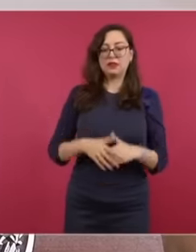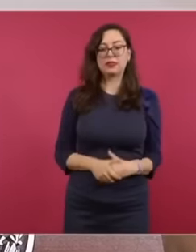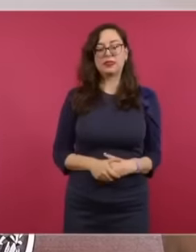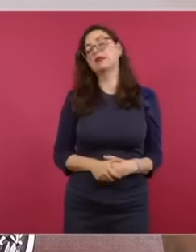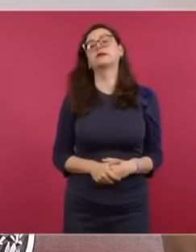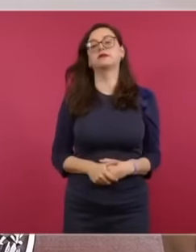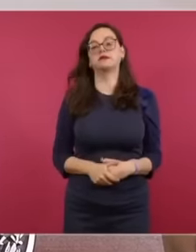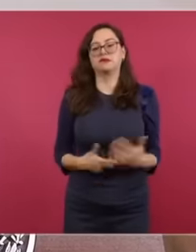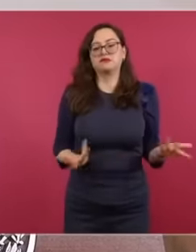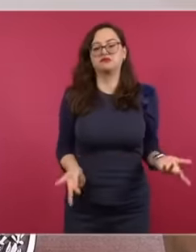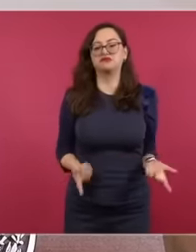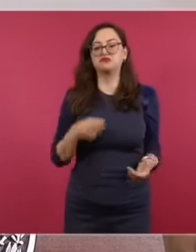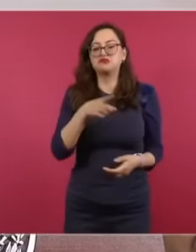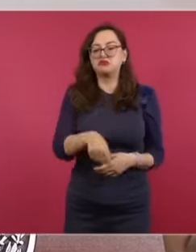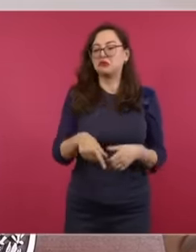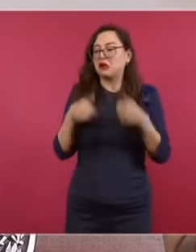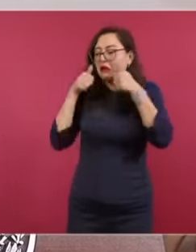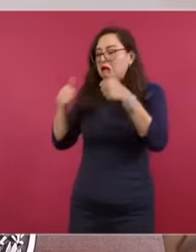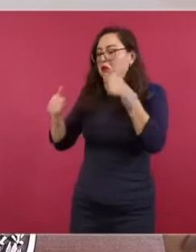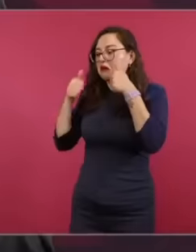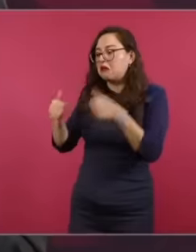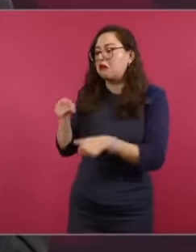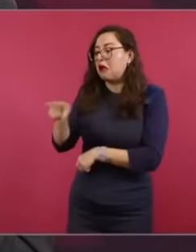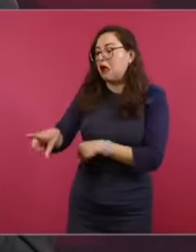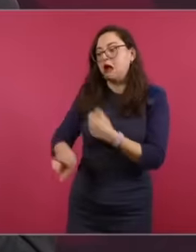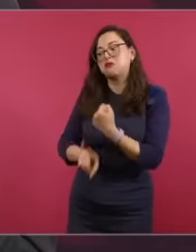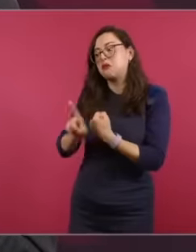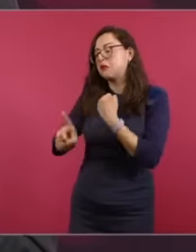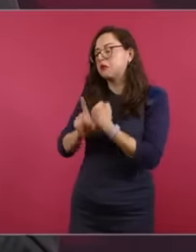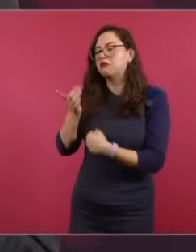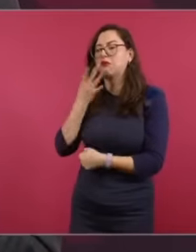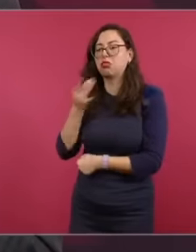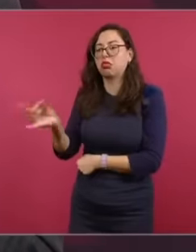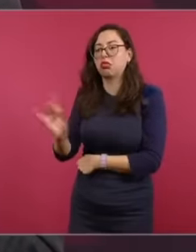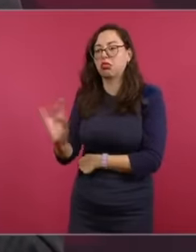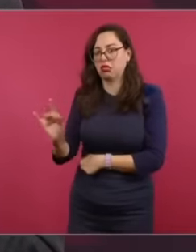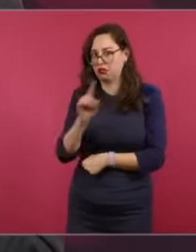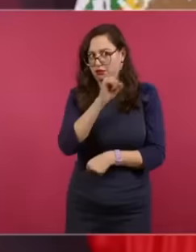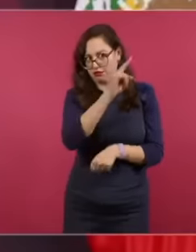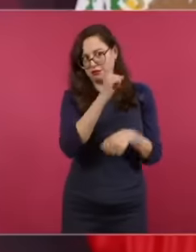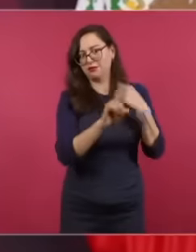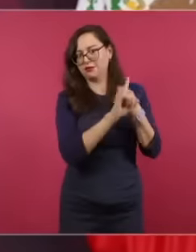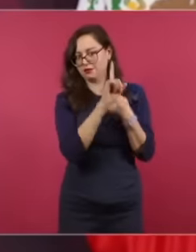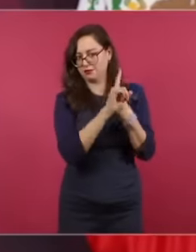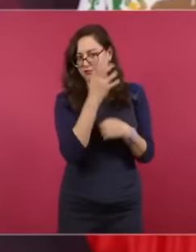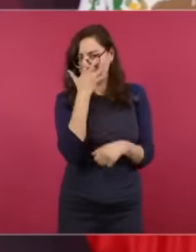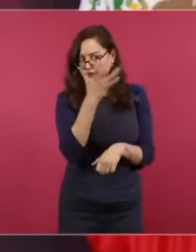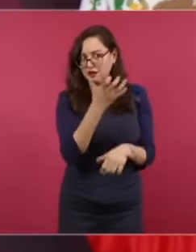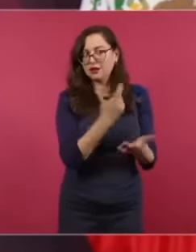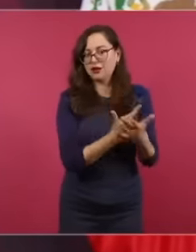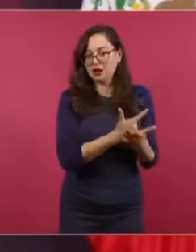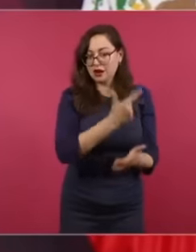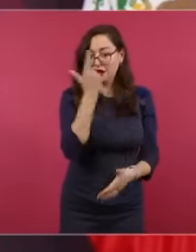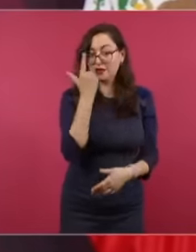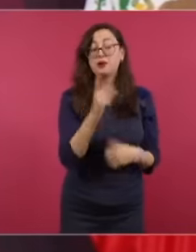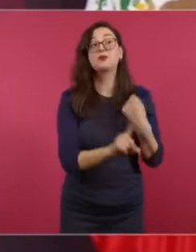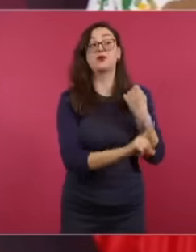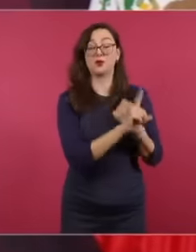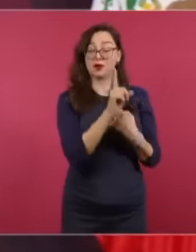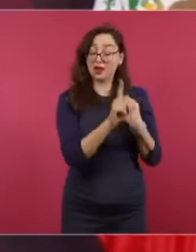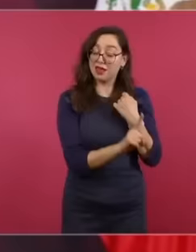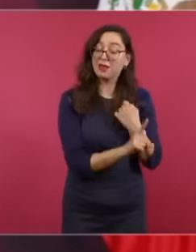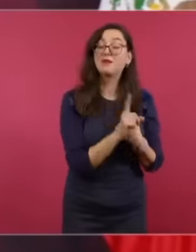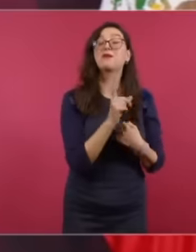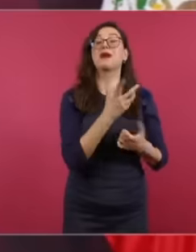straw in the other's eye, and not the vig. In your own country because you have